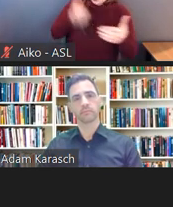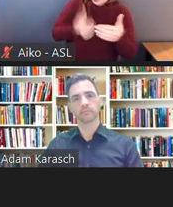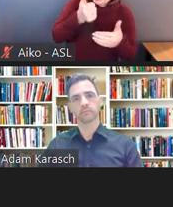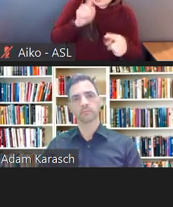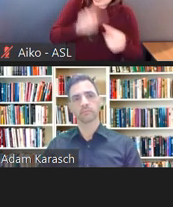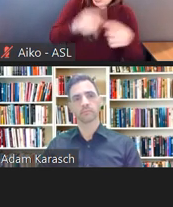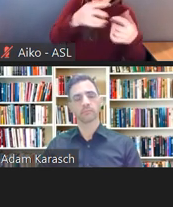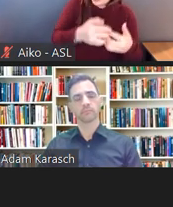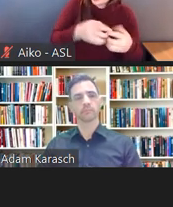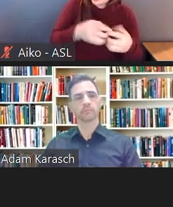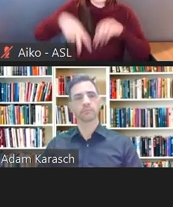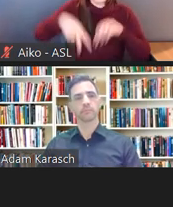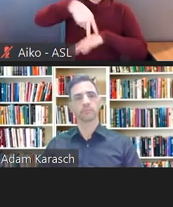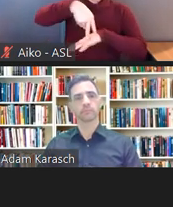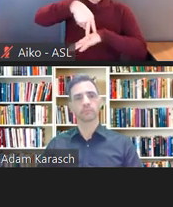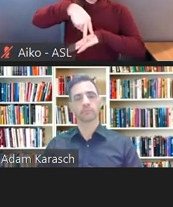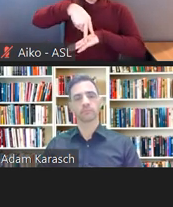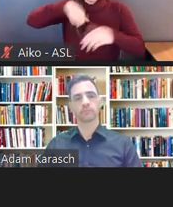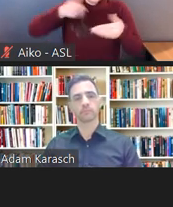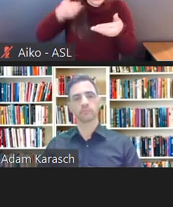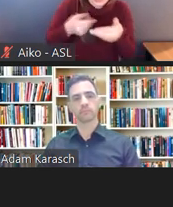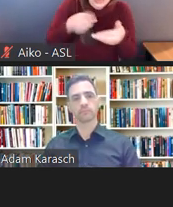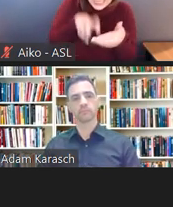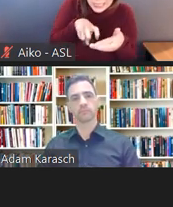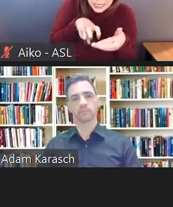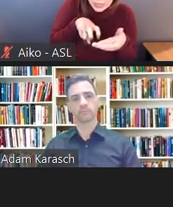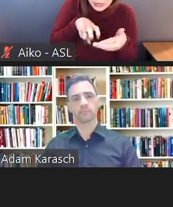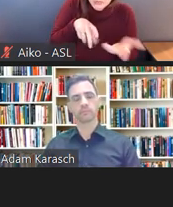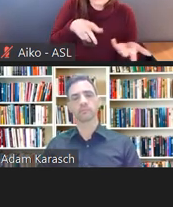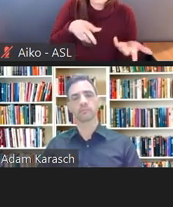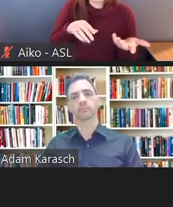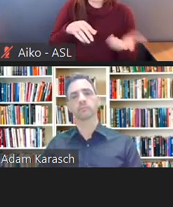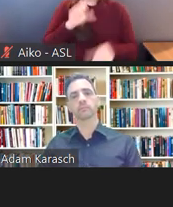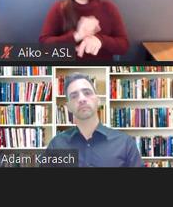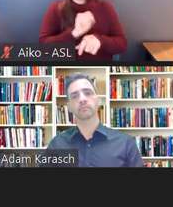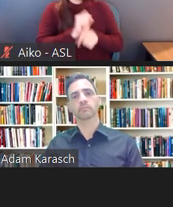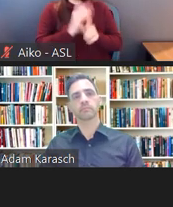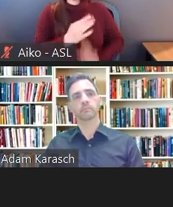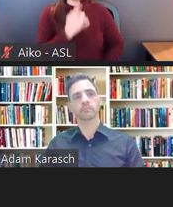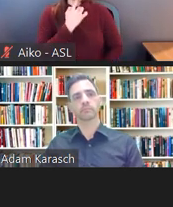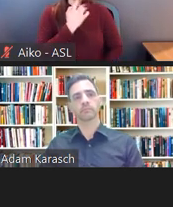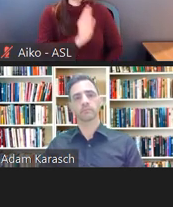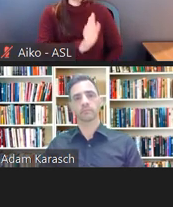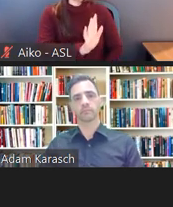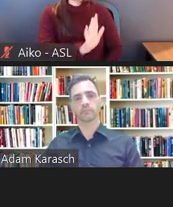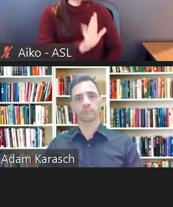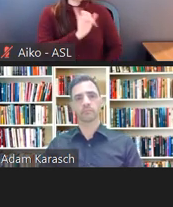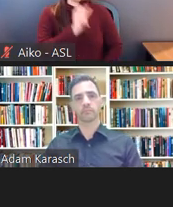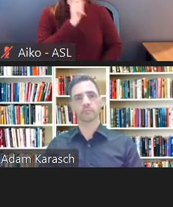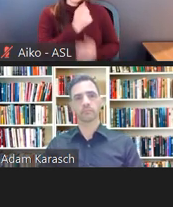I need to sit, and I need to sit closer to the machine. And the employer says that's not safe.